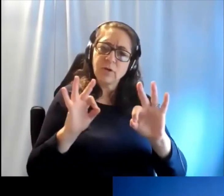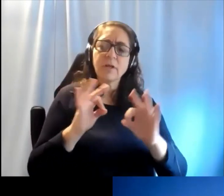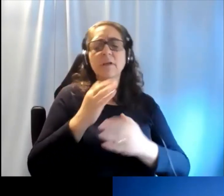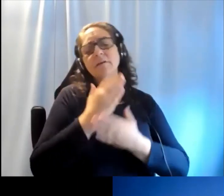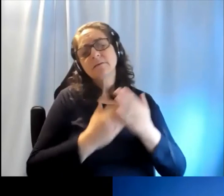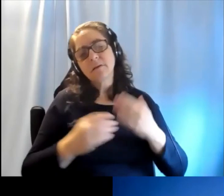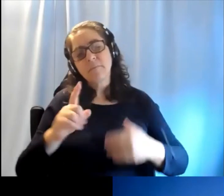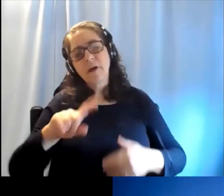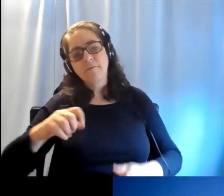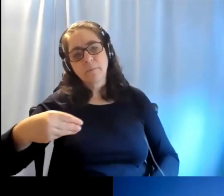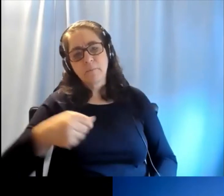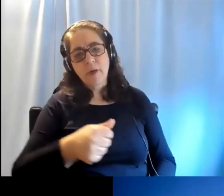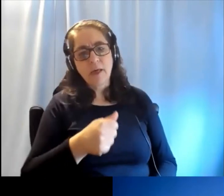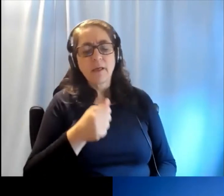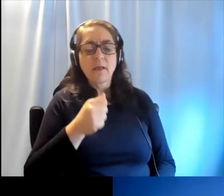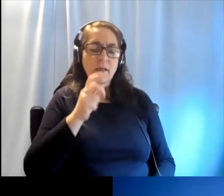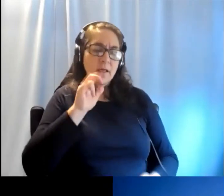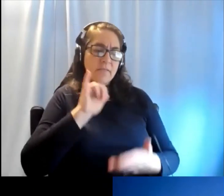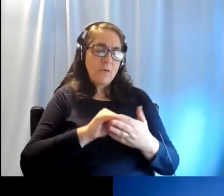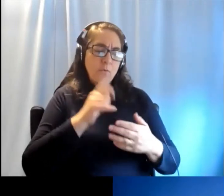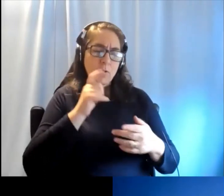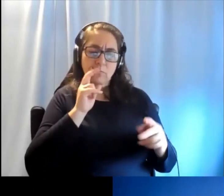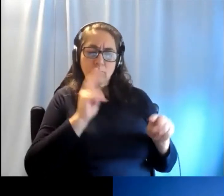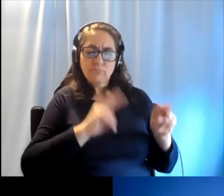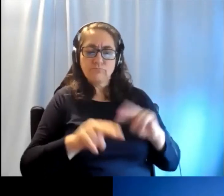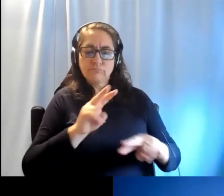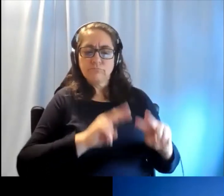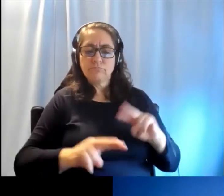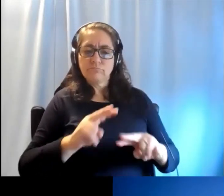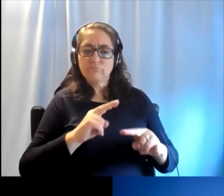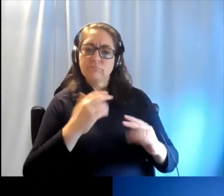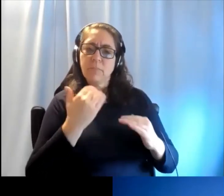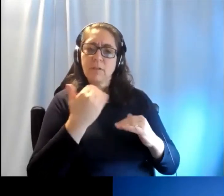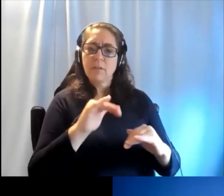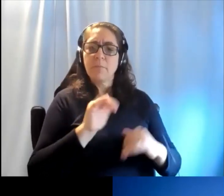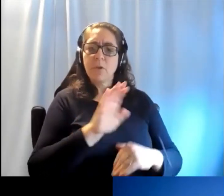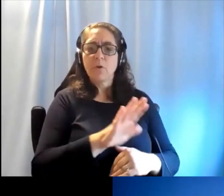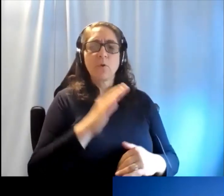for free or some update to monitor your listening behavior.